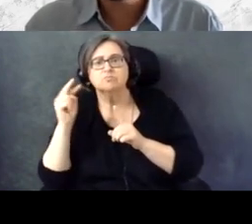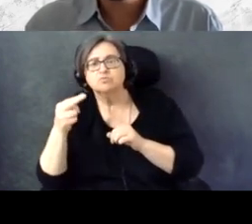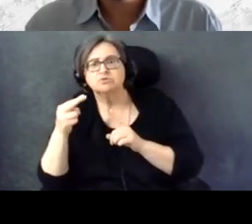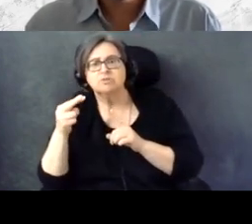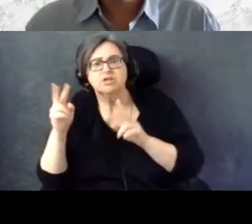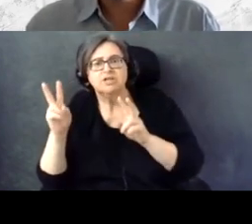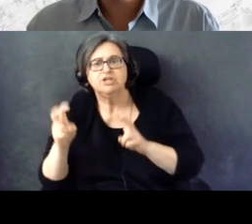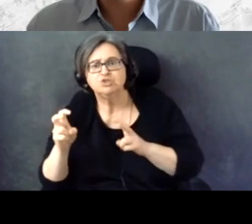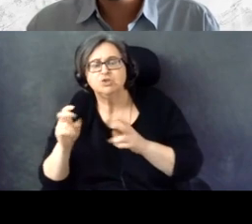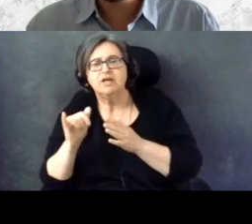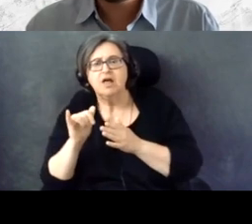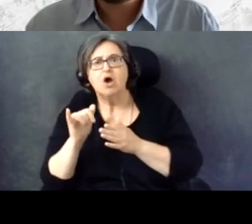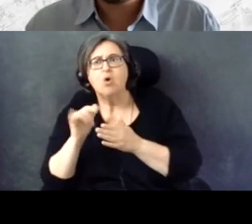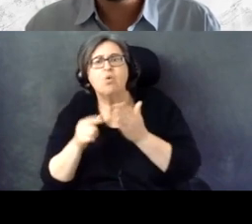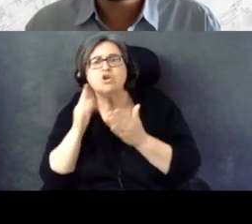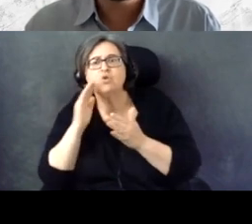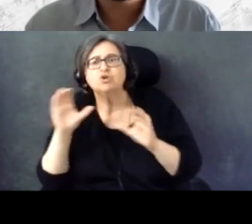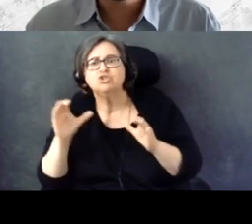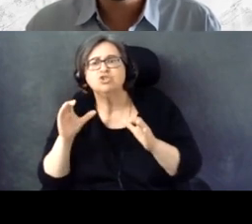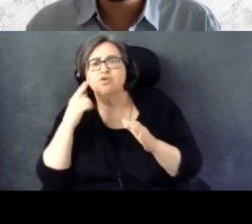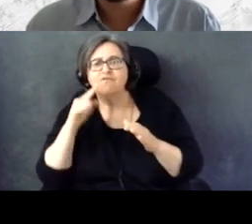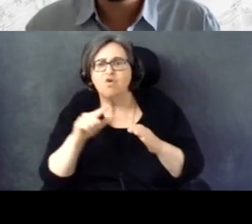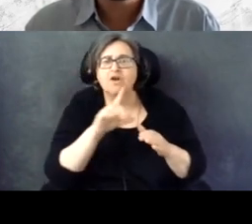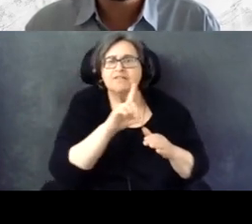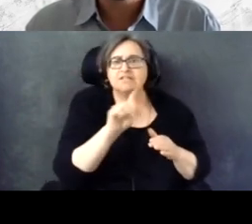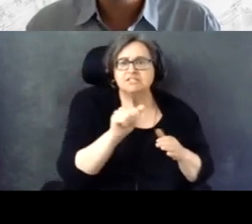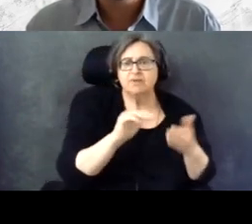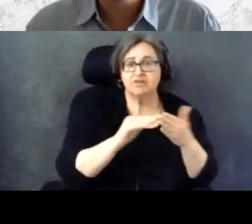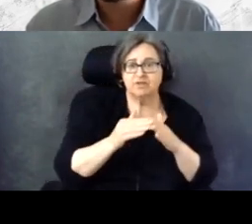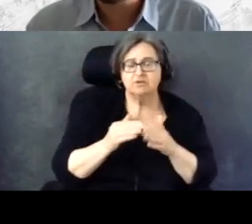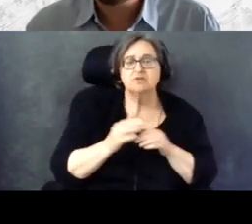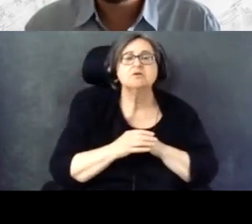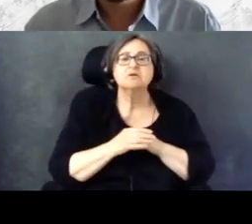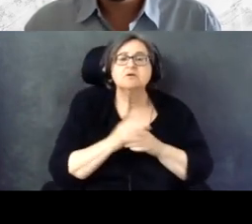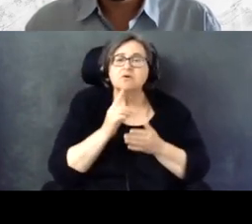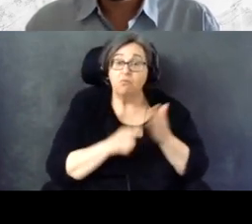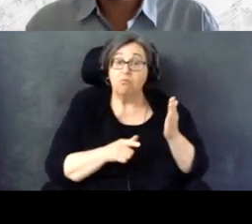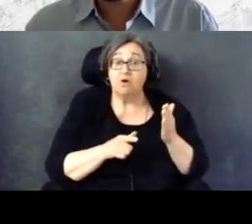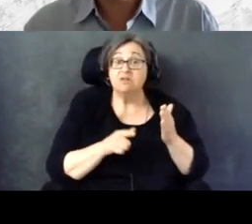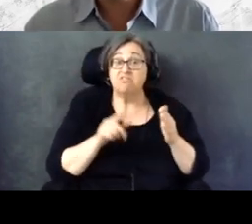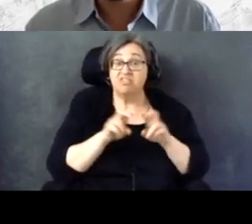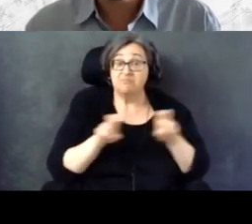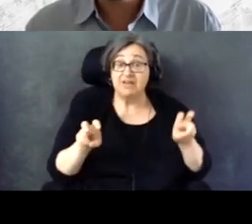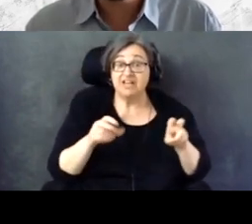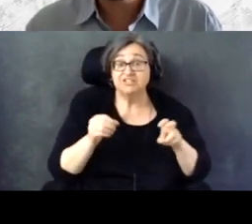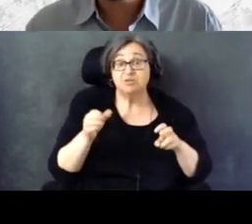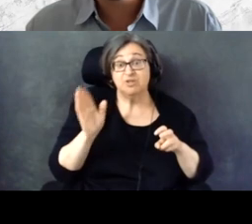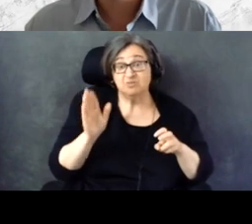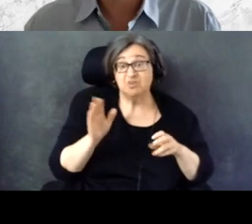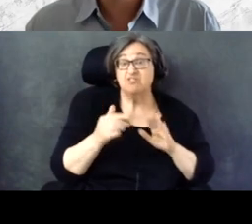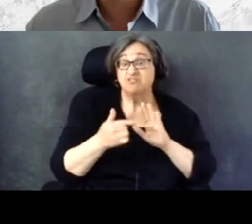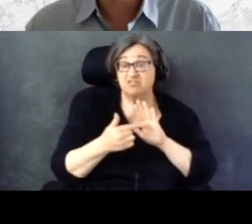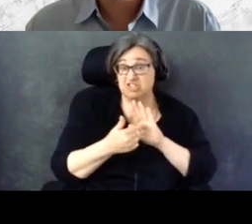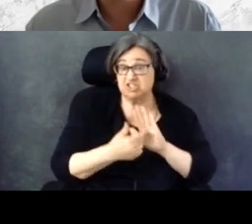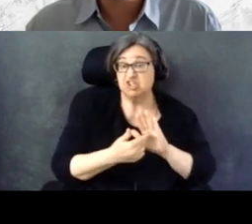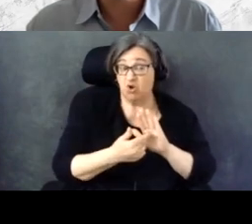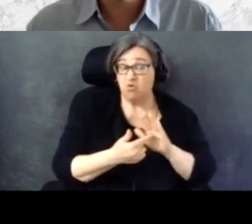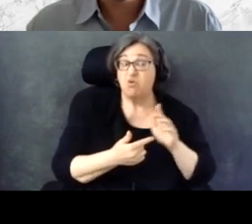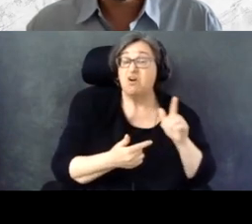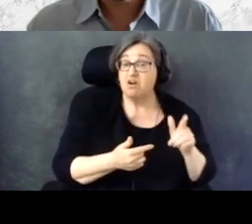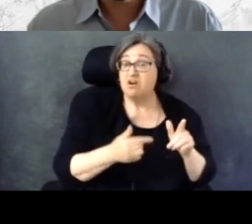Because today's panel and presentation hopefully imparted information.